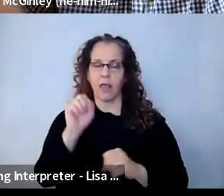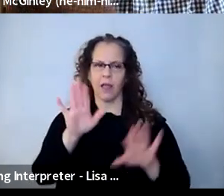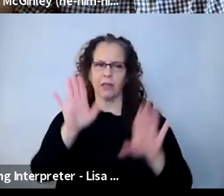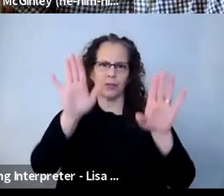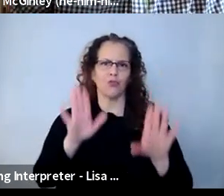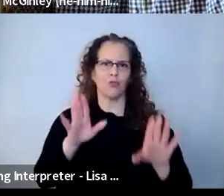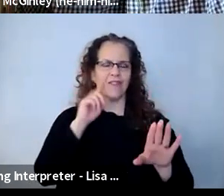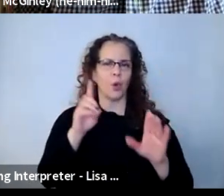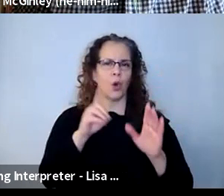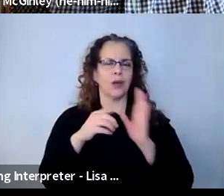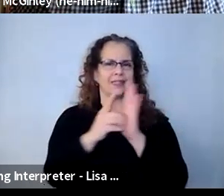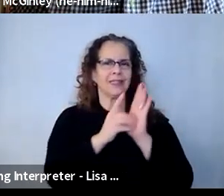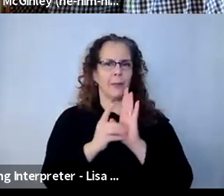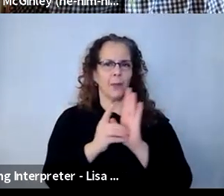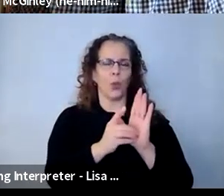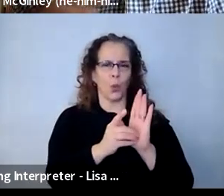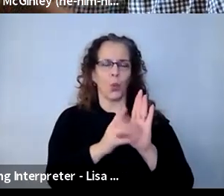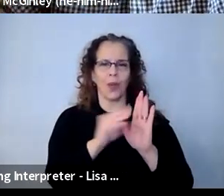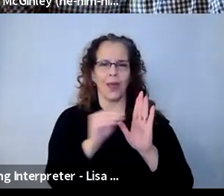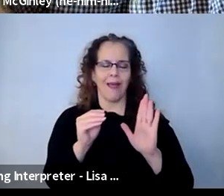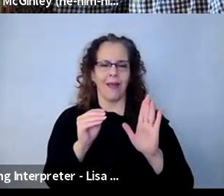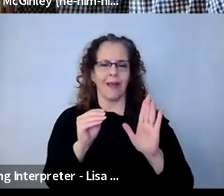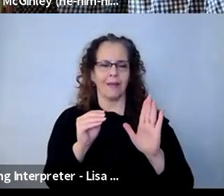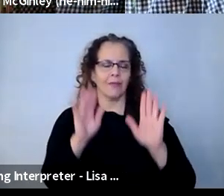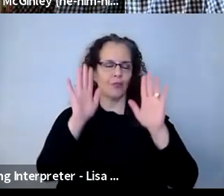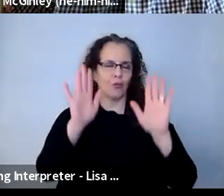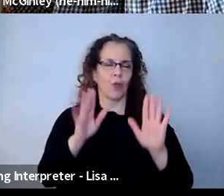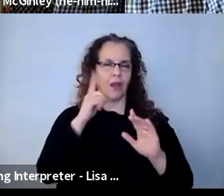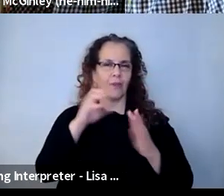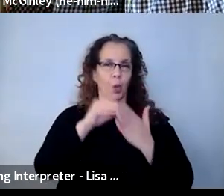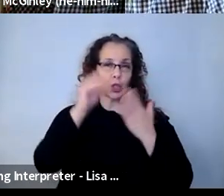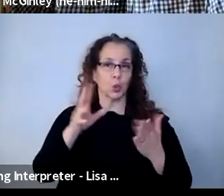and also great for students to do their own lighting designs.